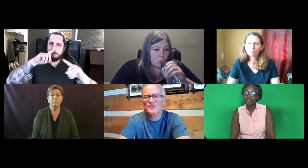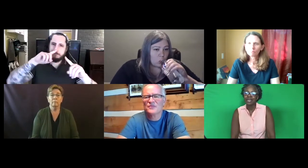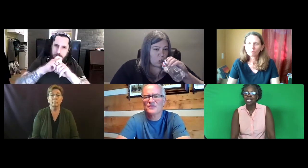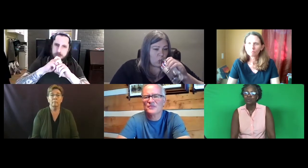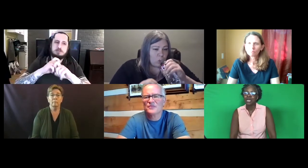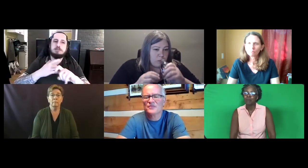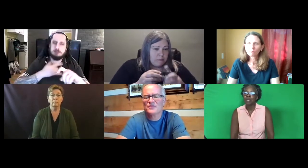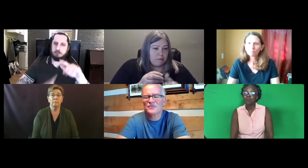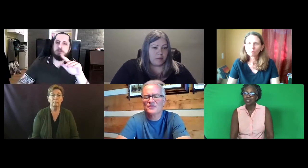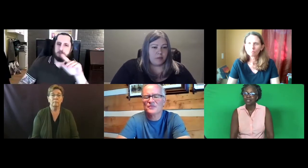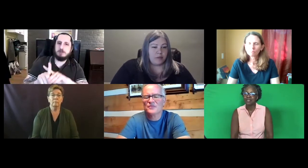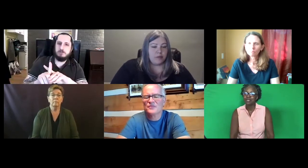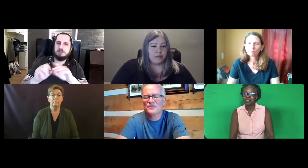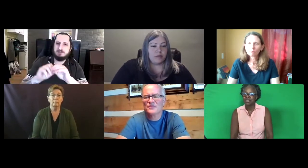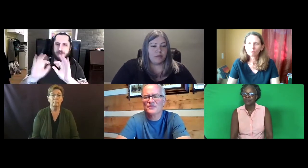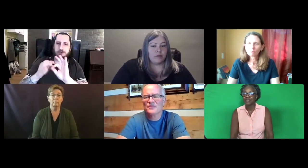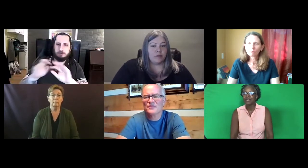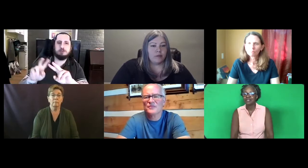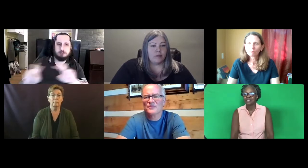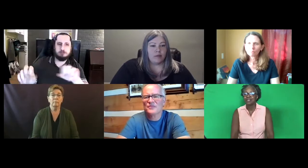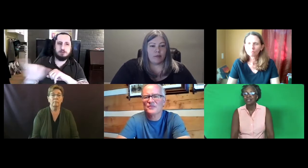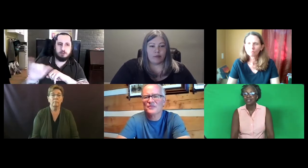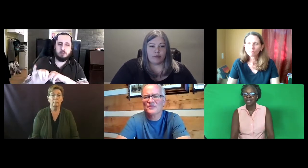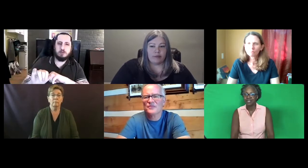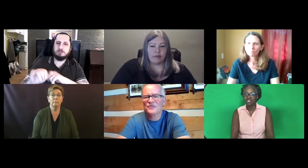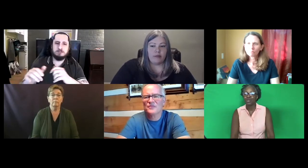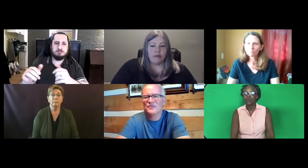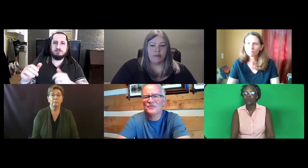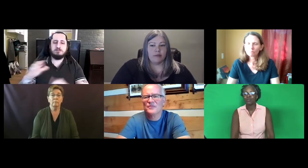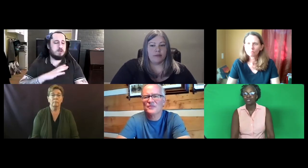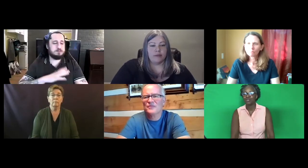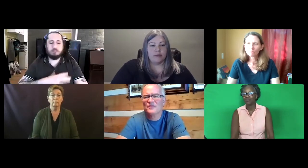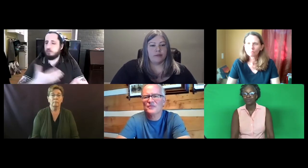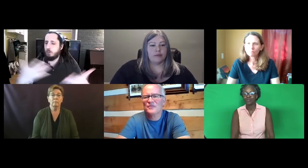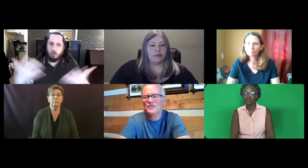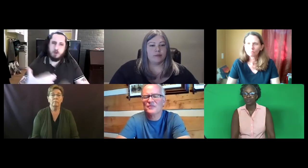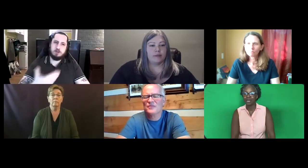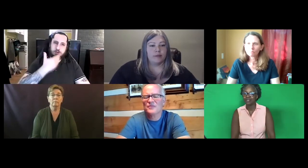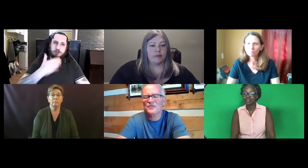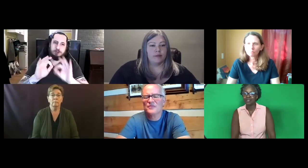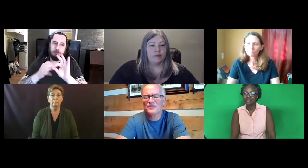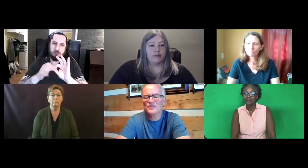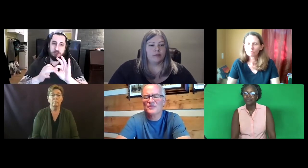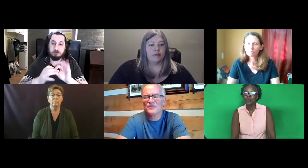And how do we come up with specifics that show whether an interpreter is good or not.